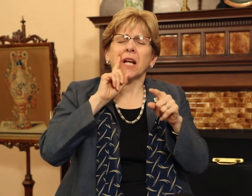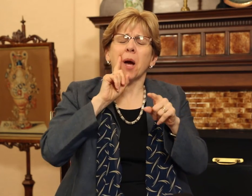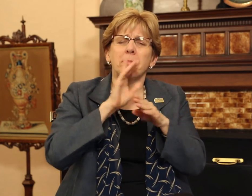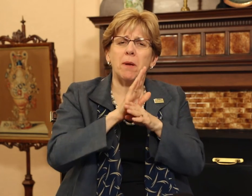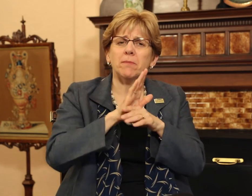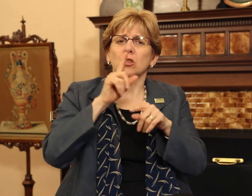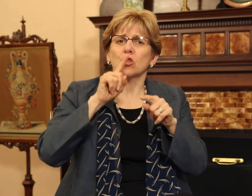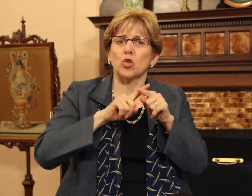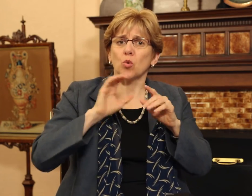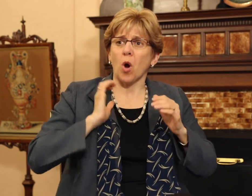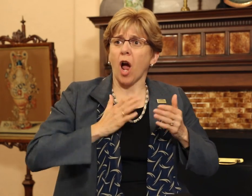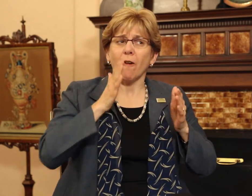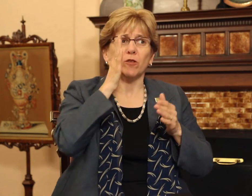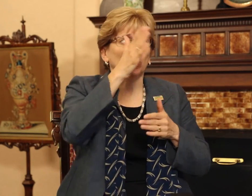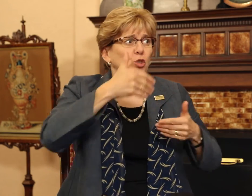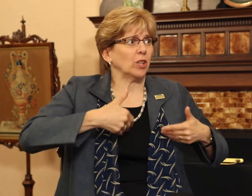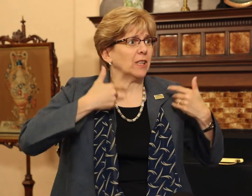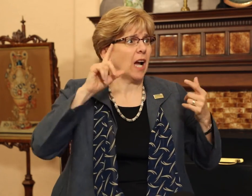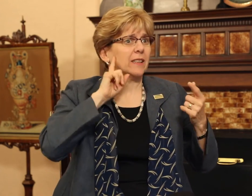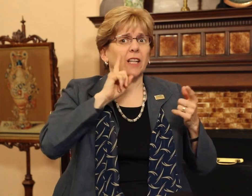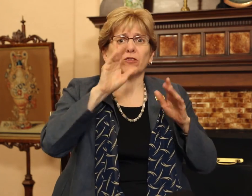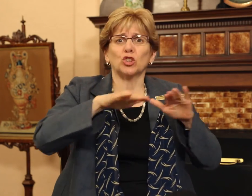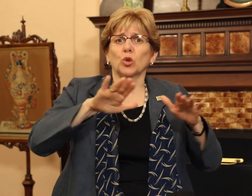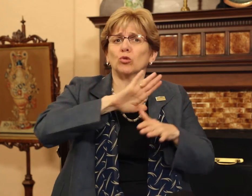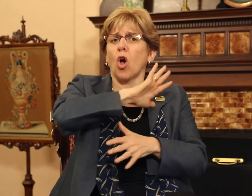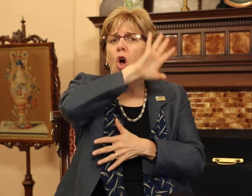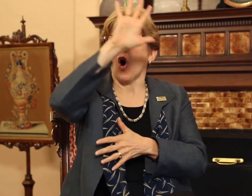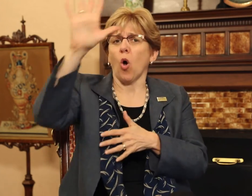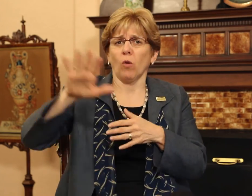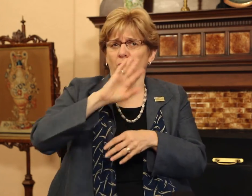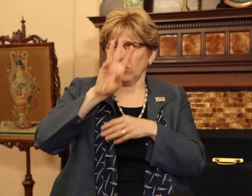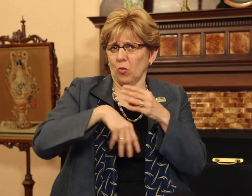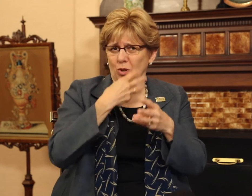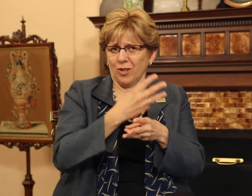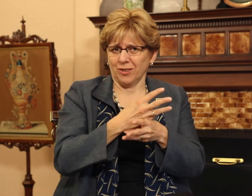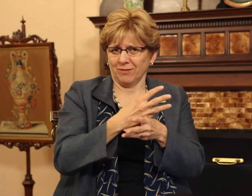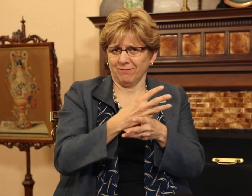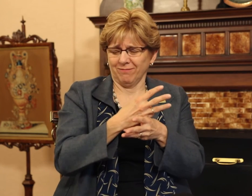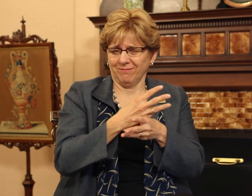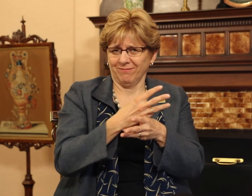commitment to our future young deaf children from all over the world.